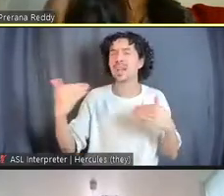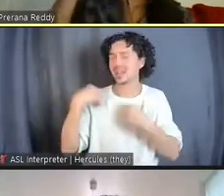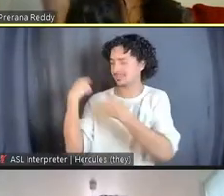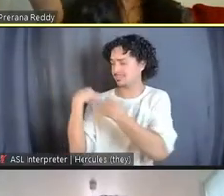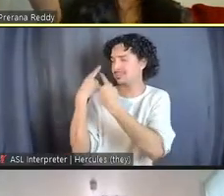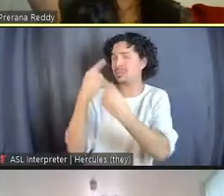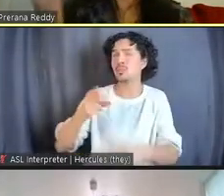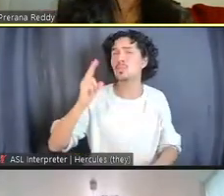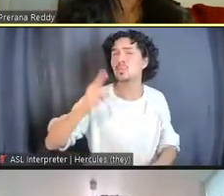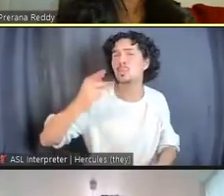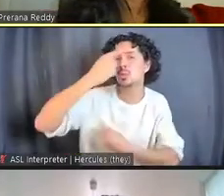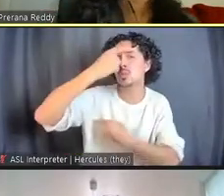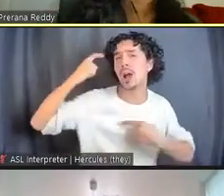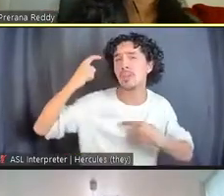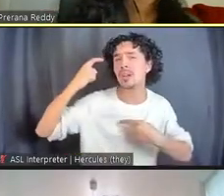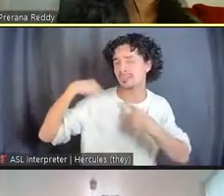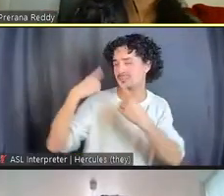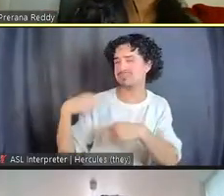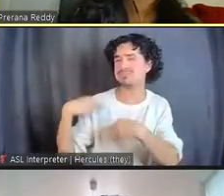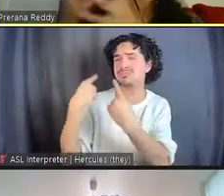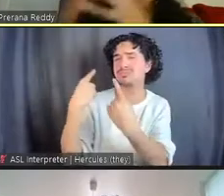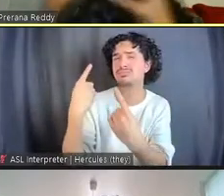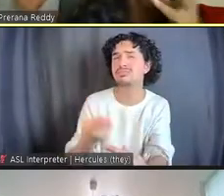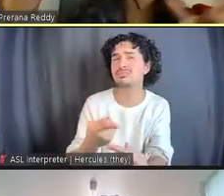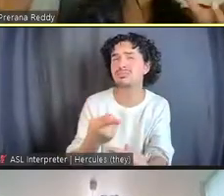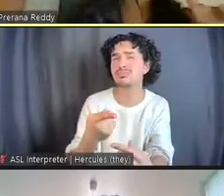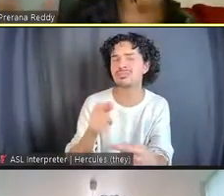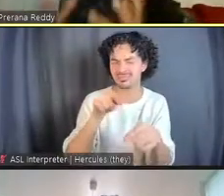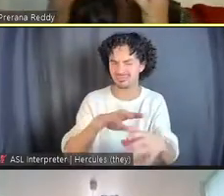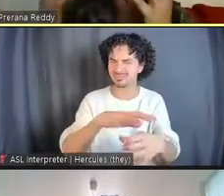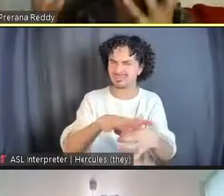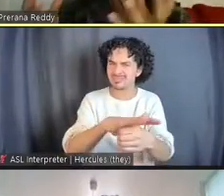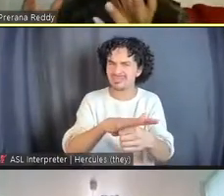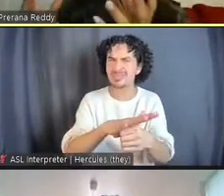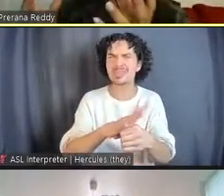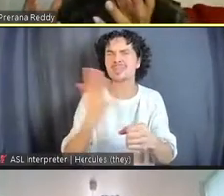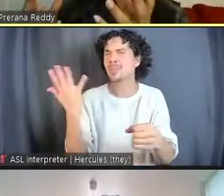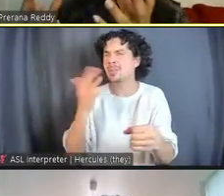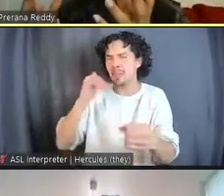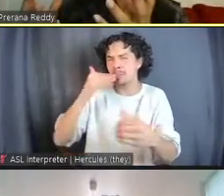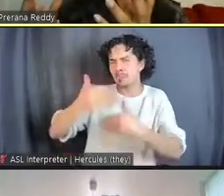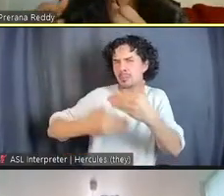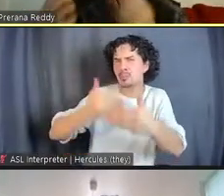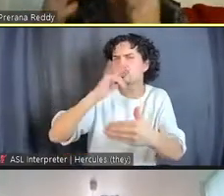in one place. What's the process of getting the community together and to